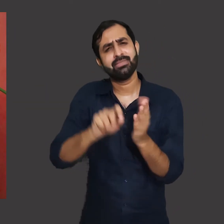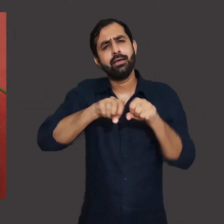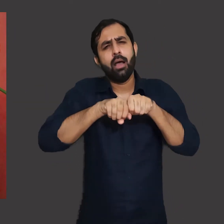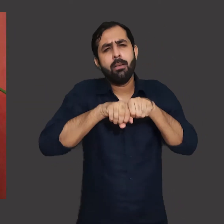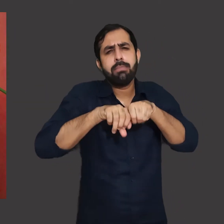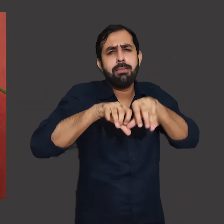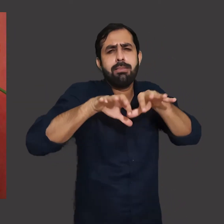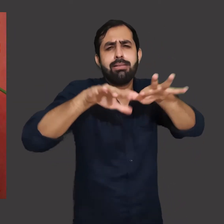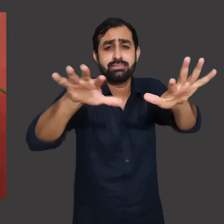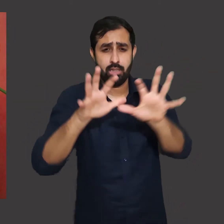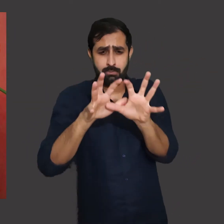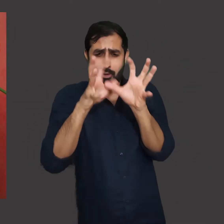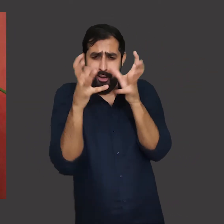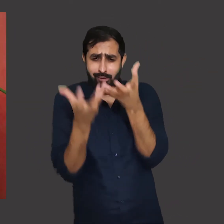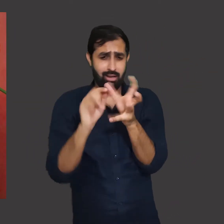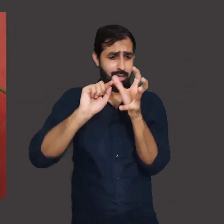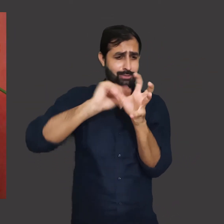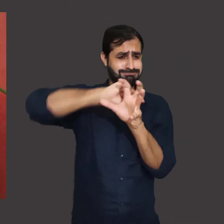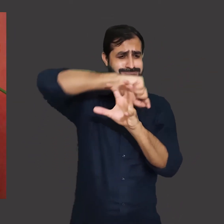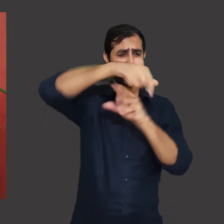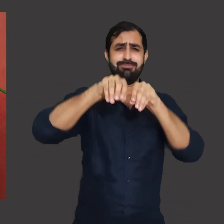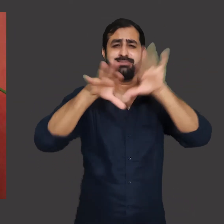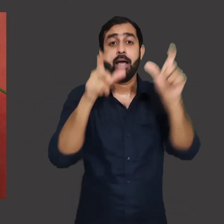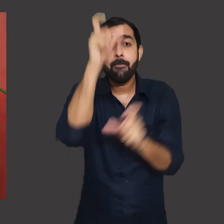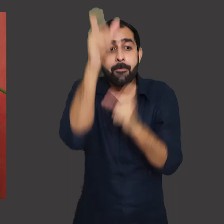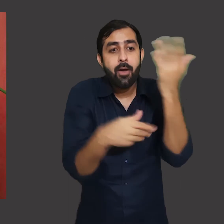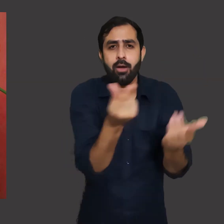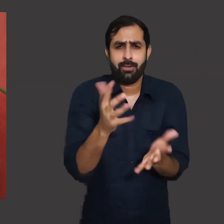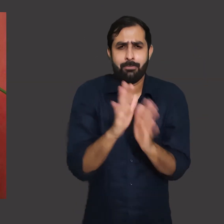This novel was published and was read by many many people.